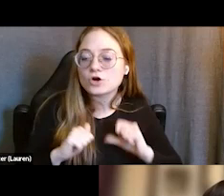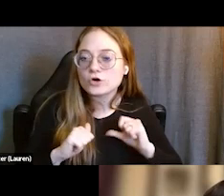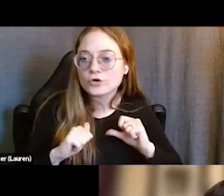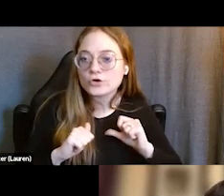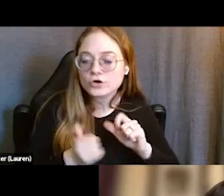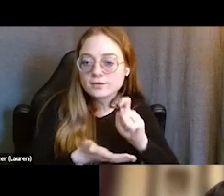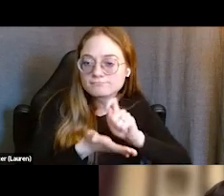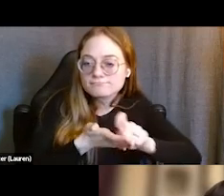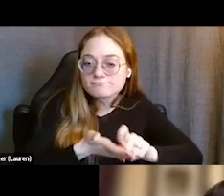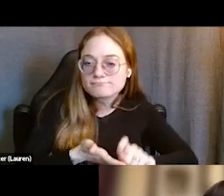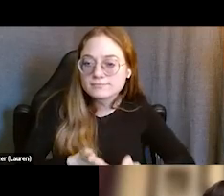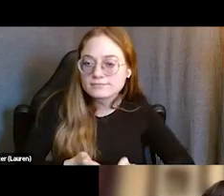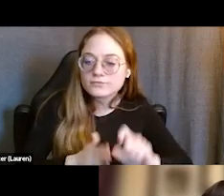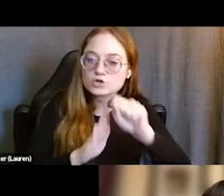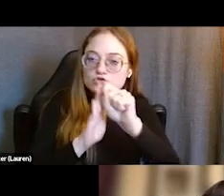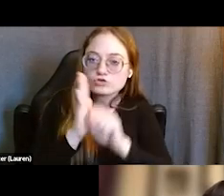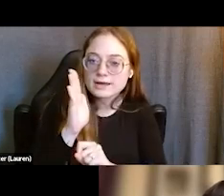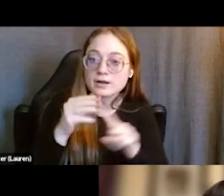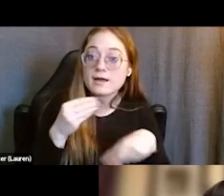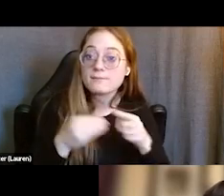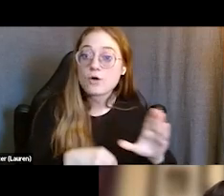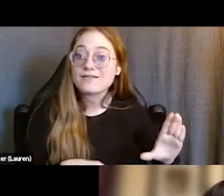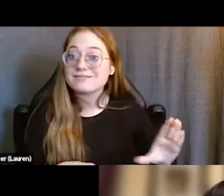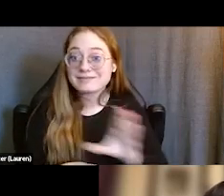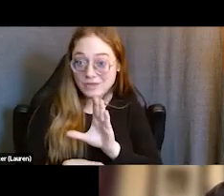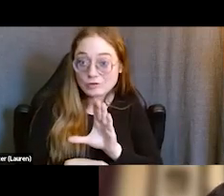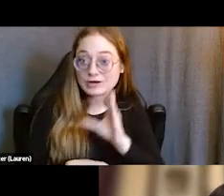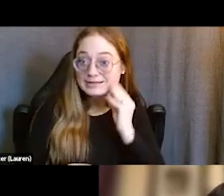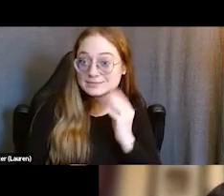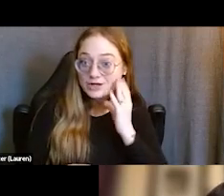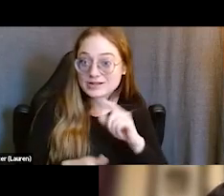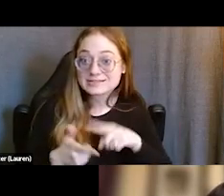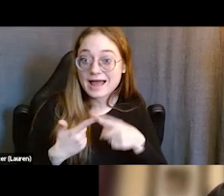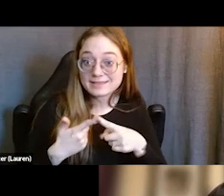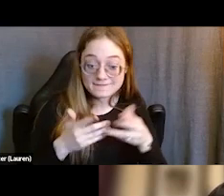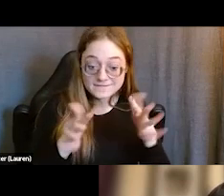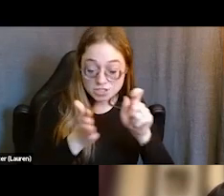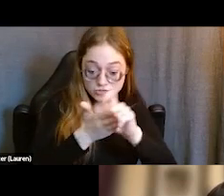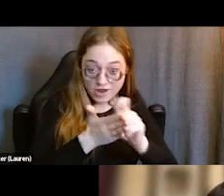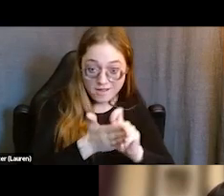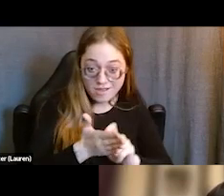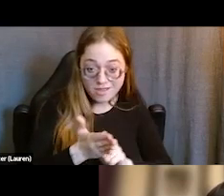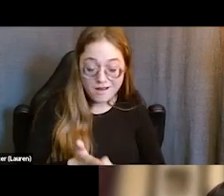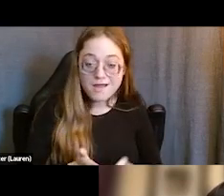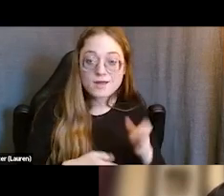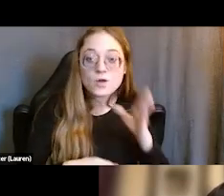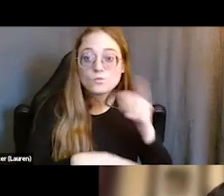to their latest stint of incarceration. And then, they perform that piece on stage. Some of the other arts work that we do